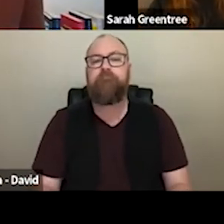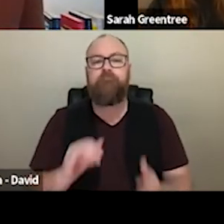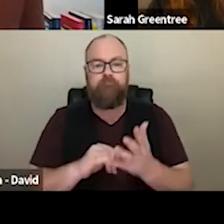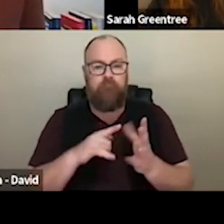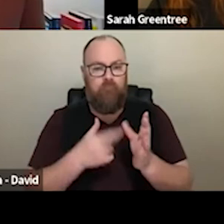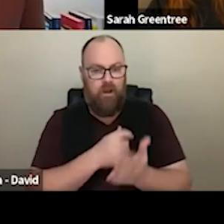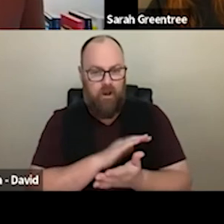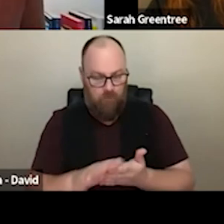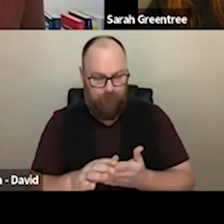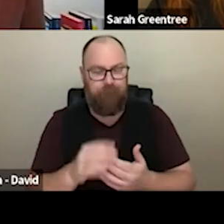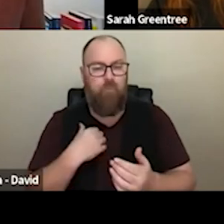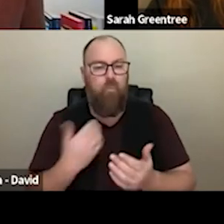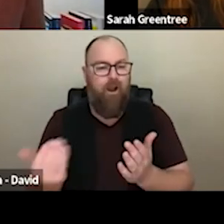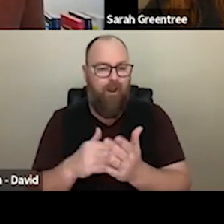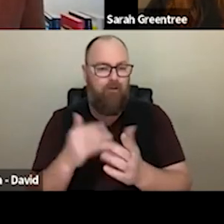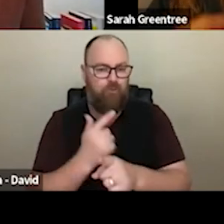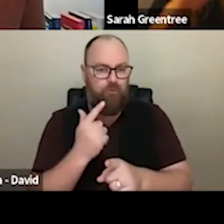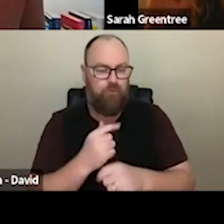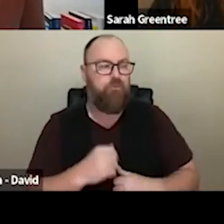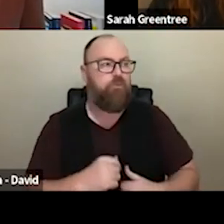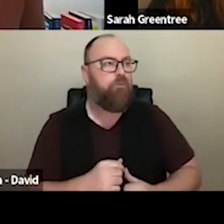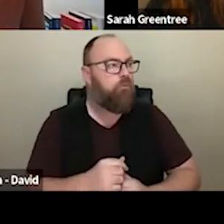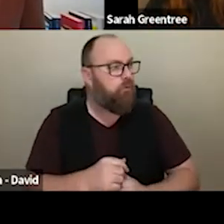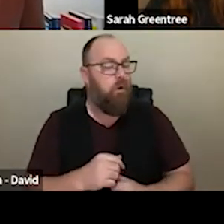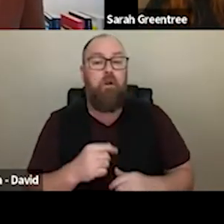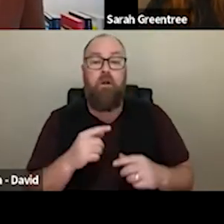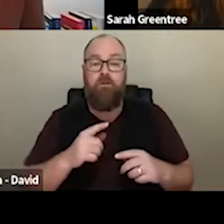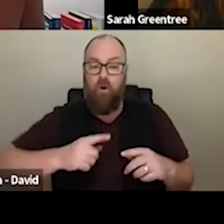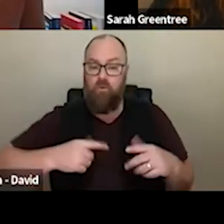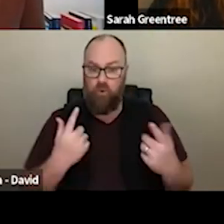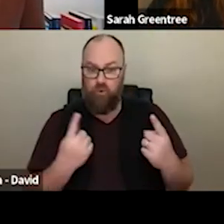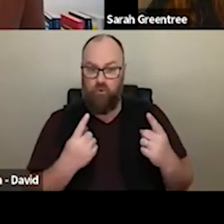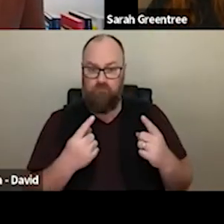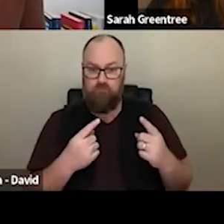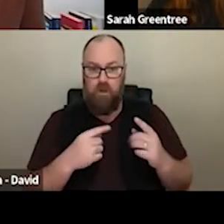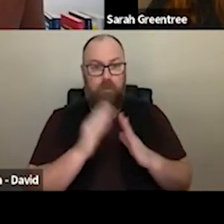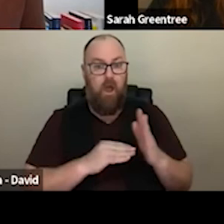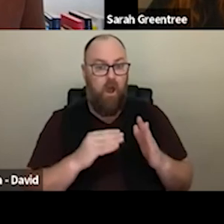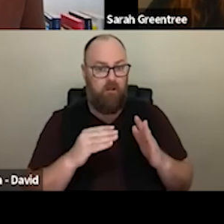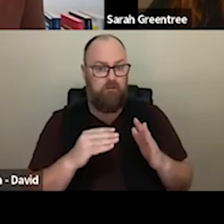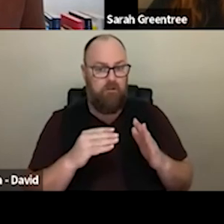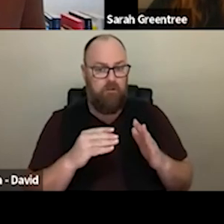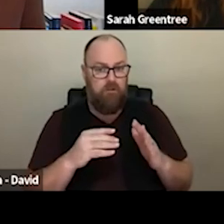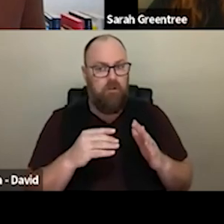can I just also add to that, and and anyone else, that that actually also applies to organizations that have been affected by the floods and fires?